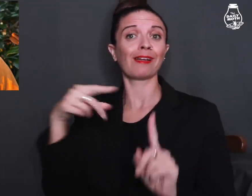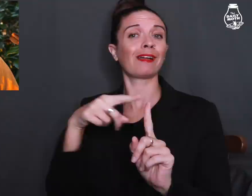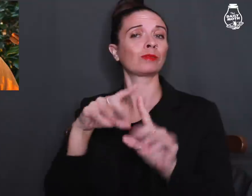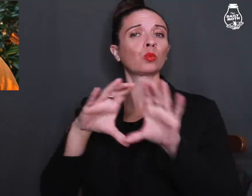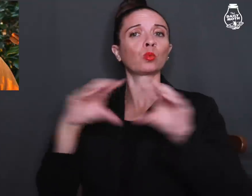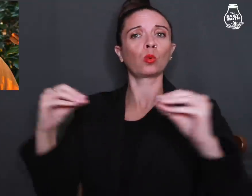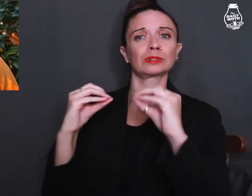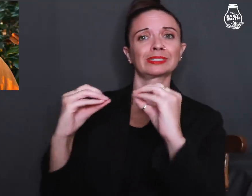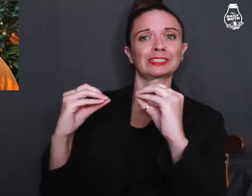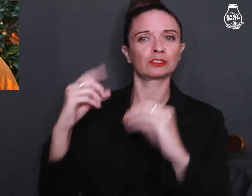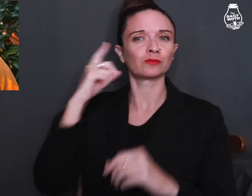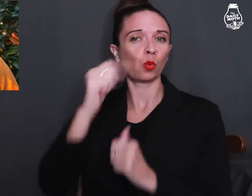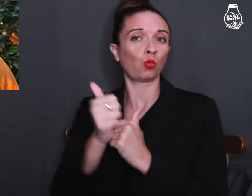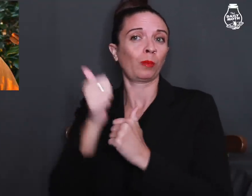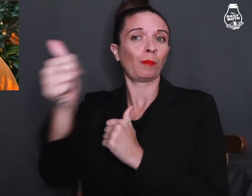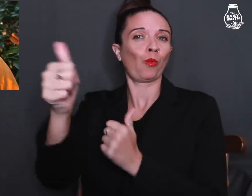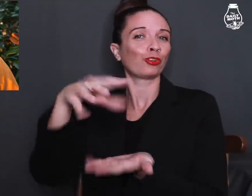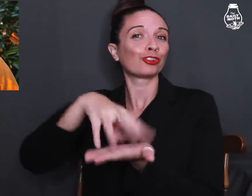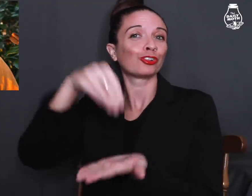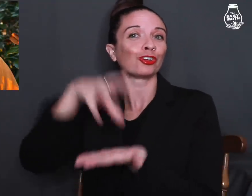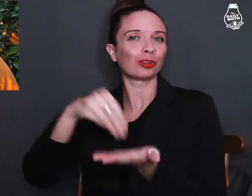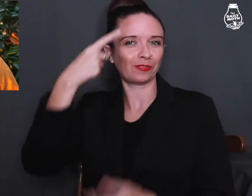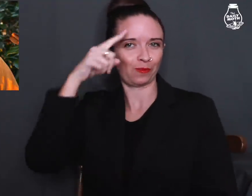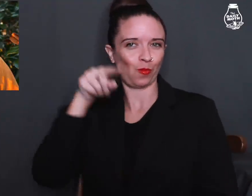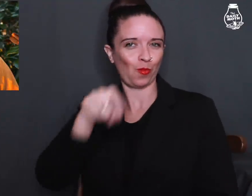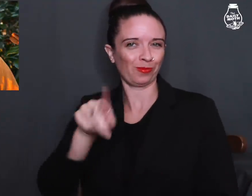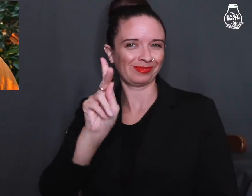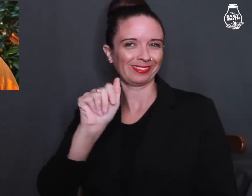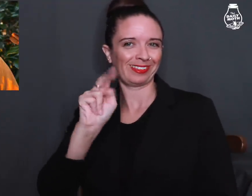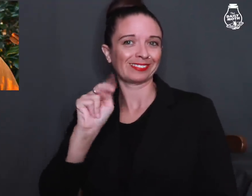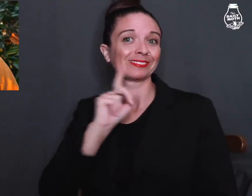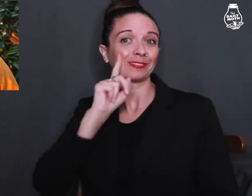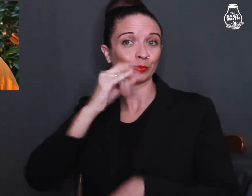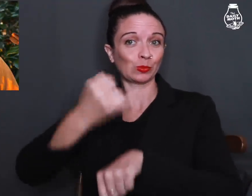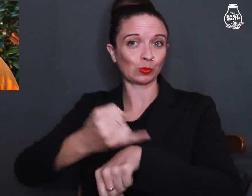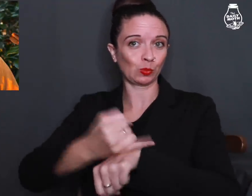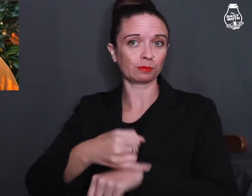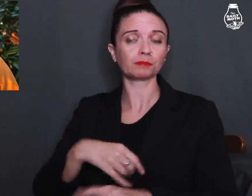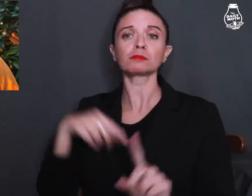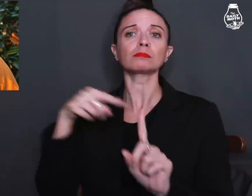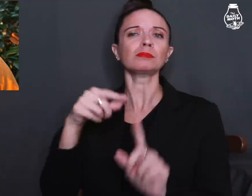co-teaching for remote learning at Kansas School for the Deaf.